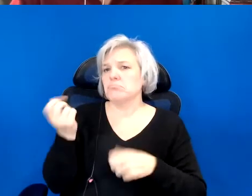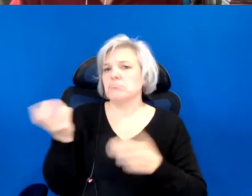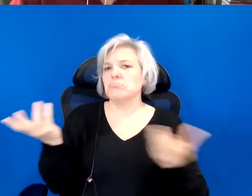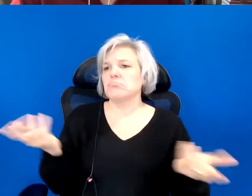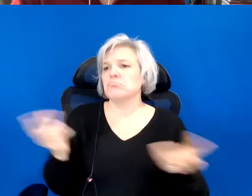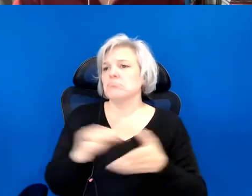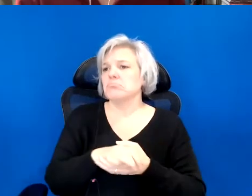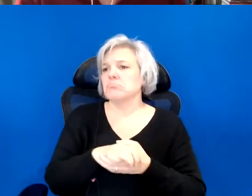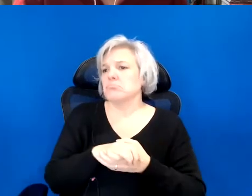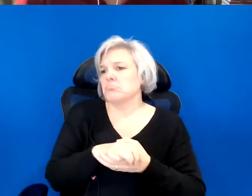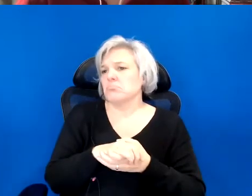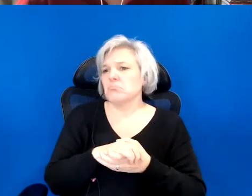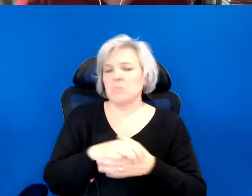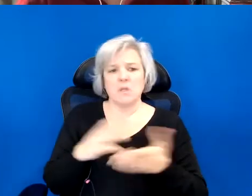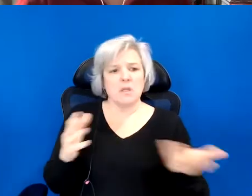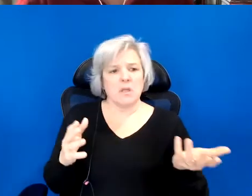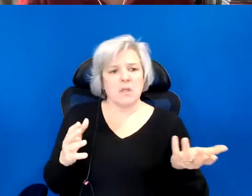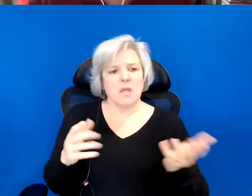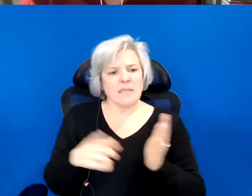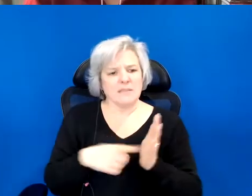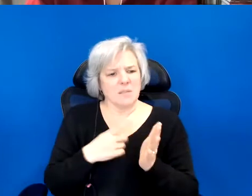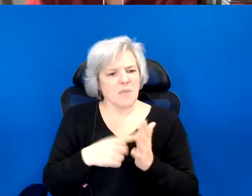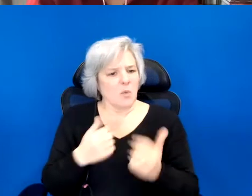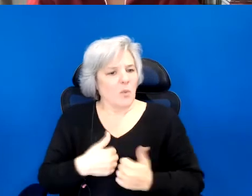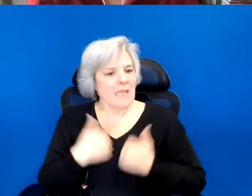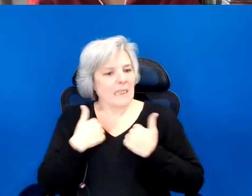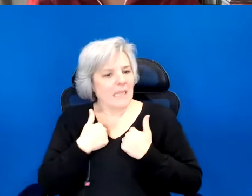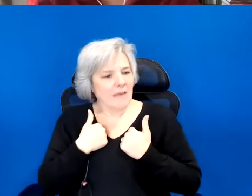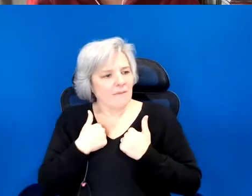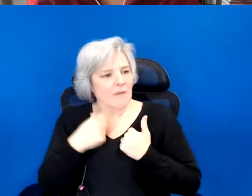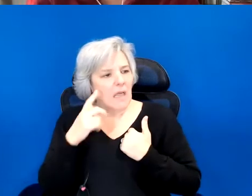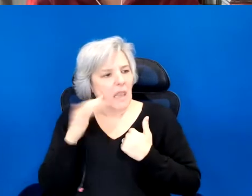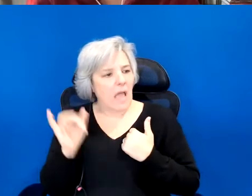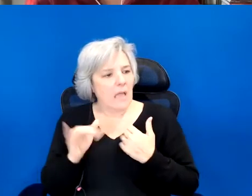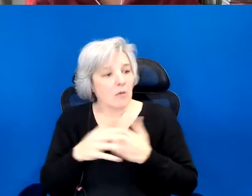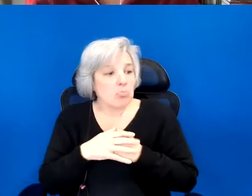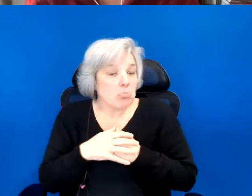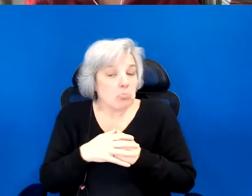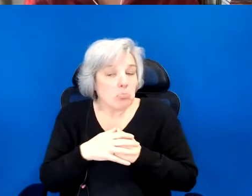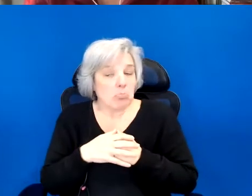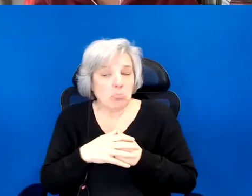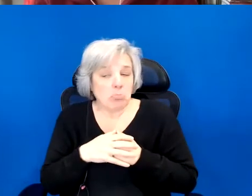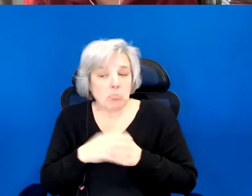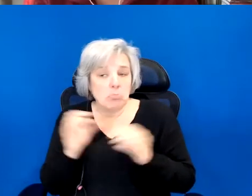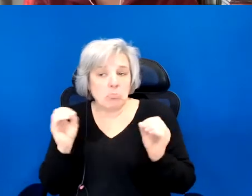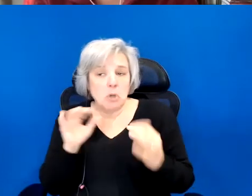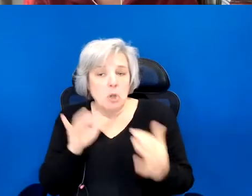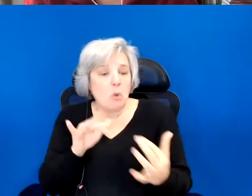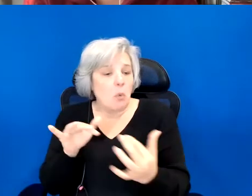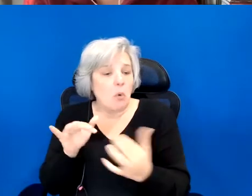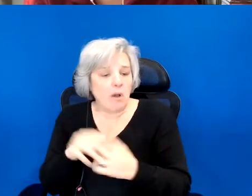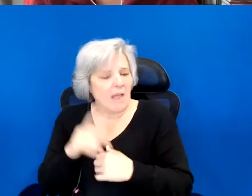to leave us so that was the case. And I think that is in an interesting question.